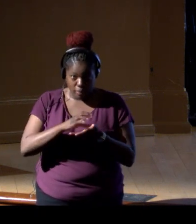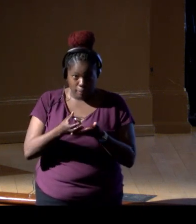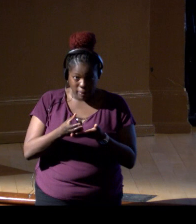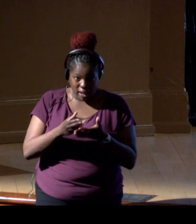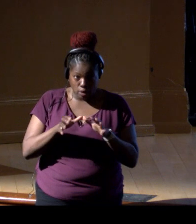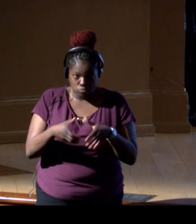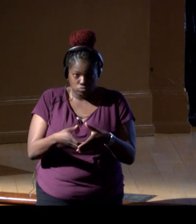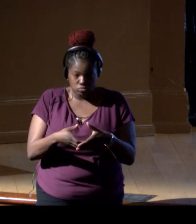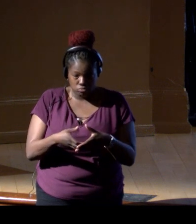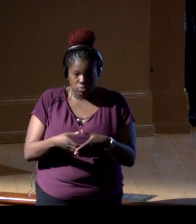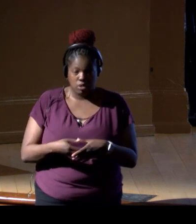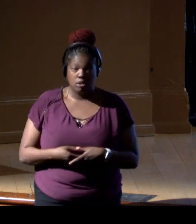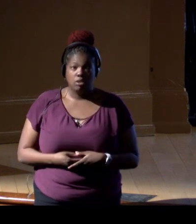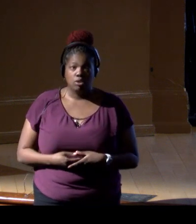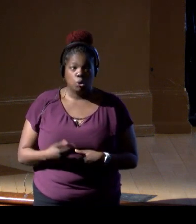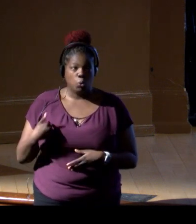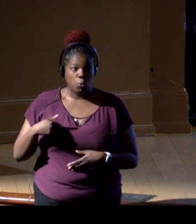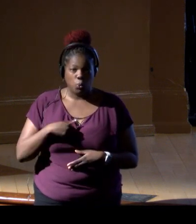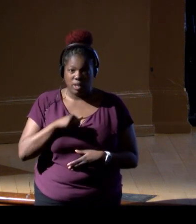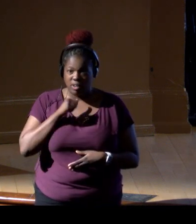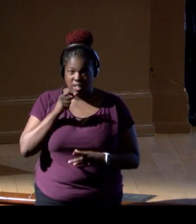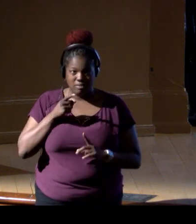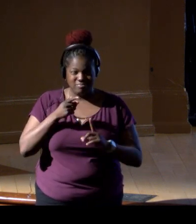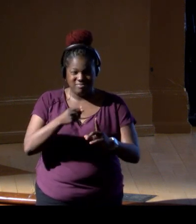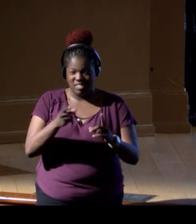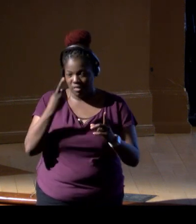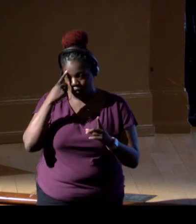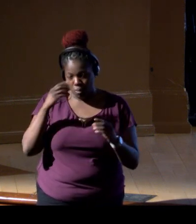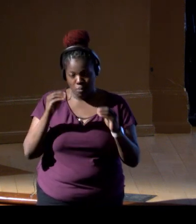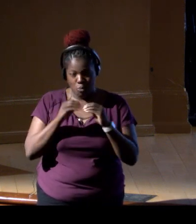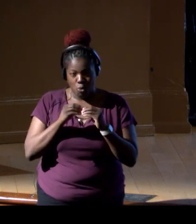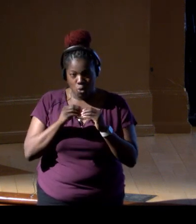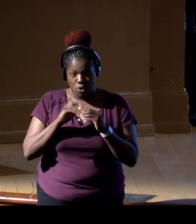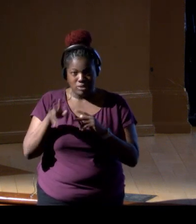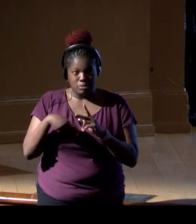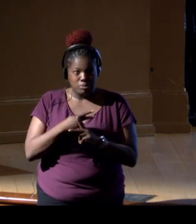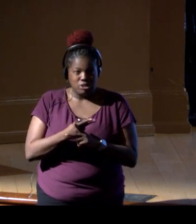I know that we are not there yet for more species. There are lots of issues to solve,